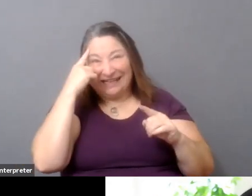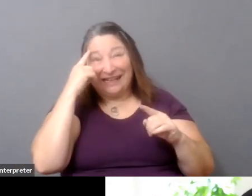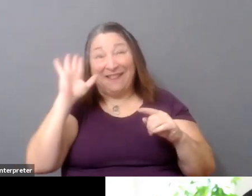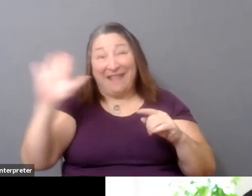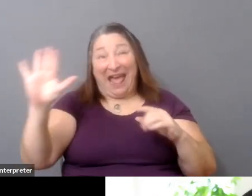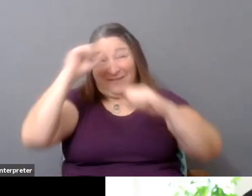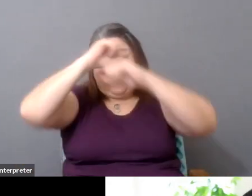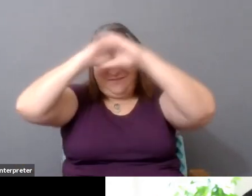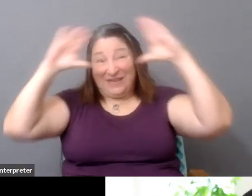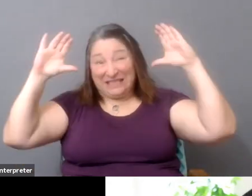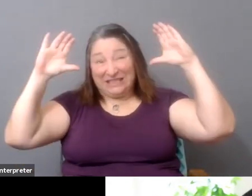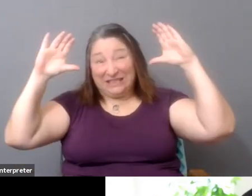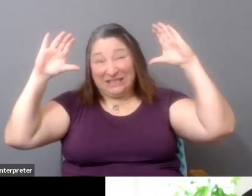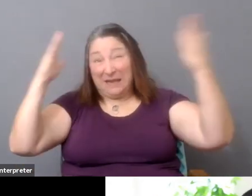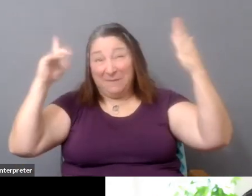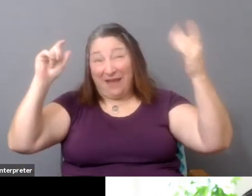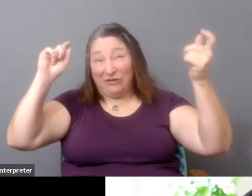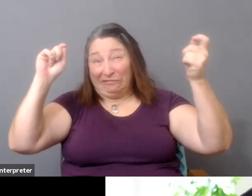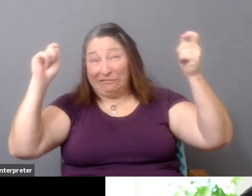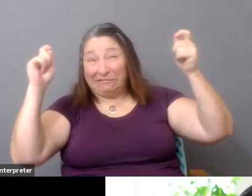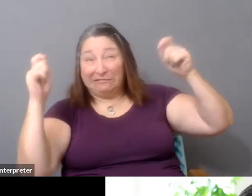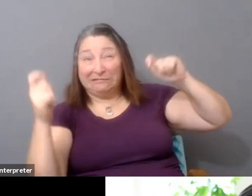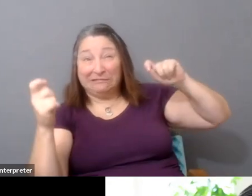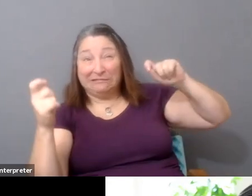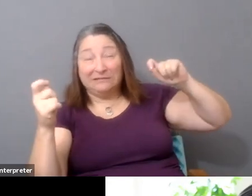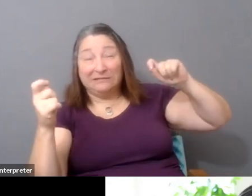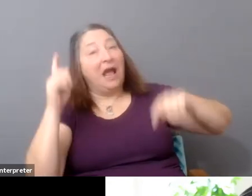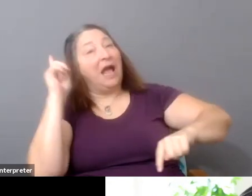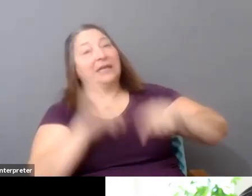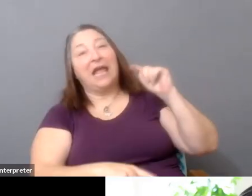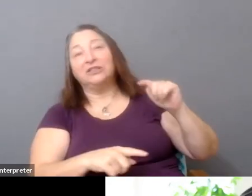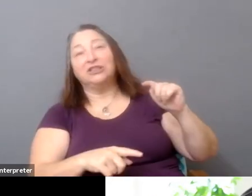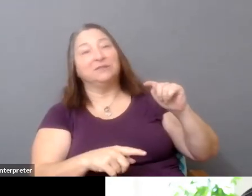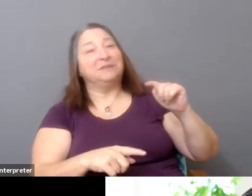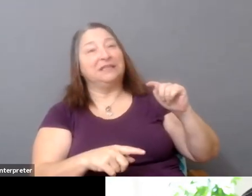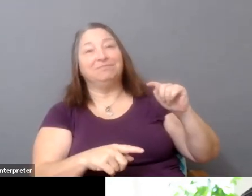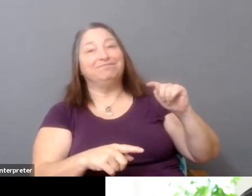that they can't just purely be in service of the work.